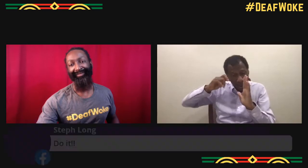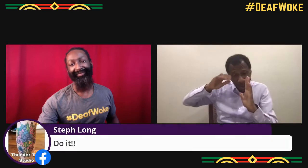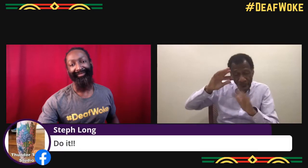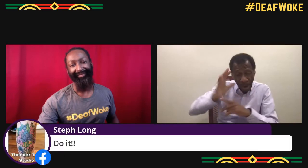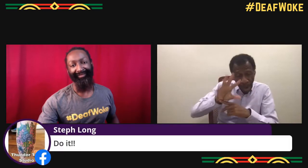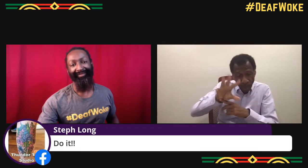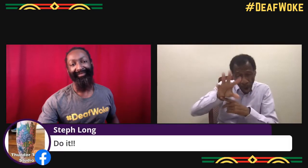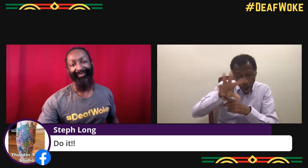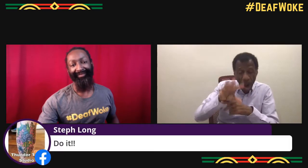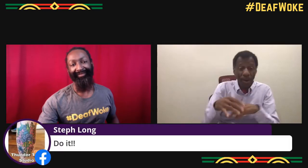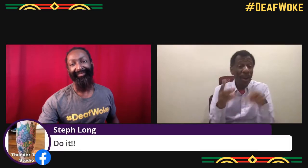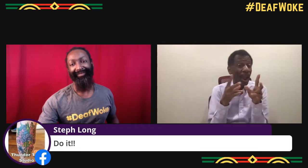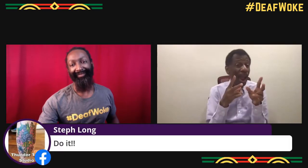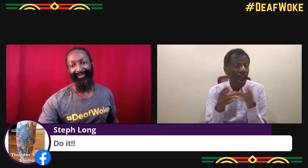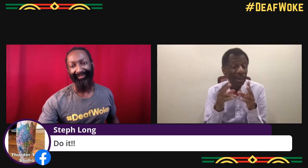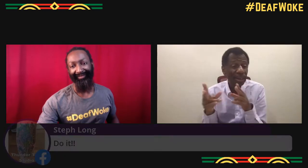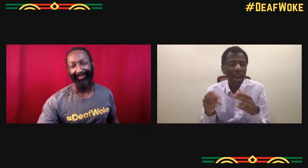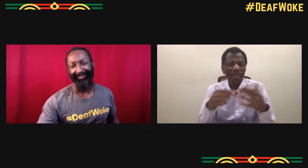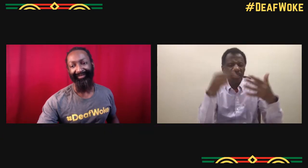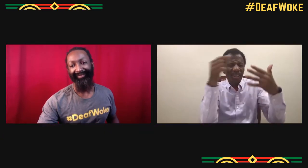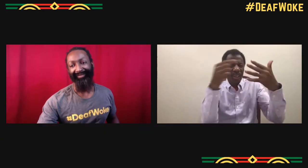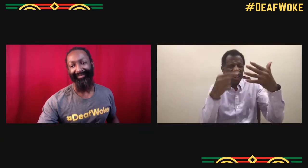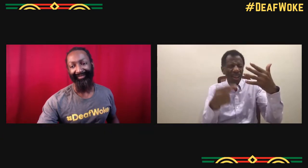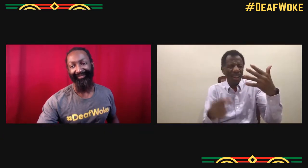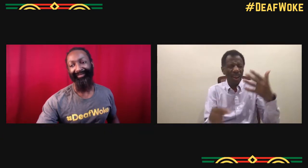Videography, editing